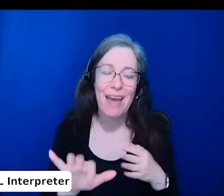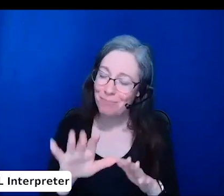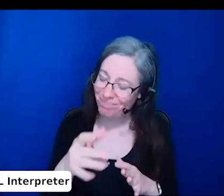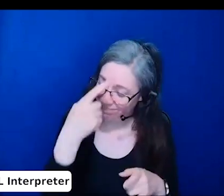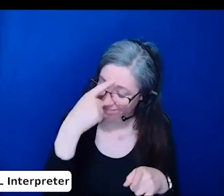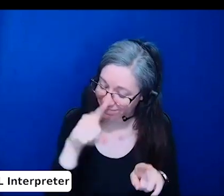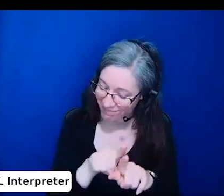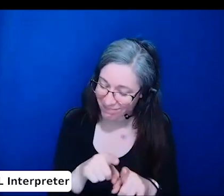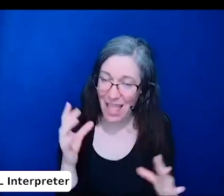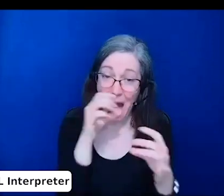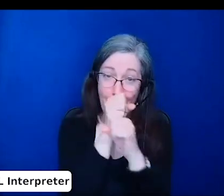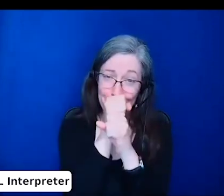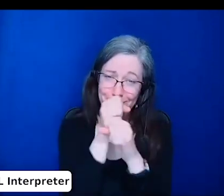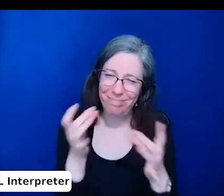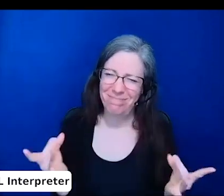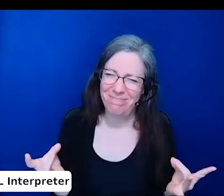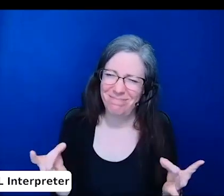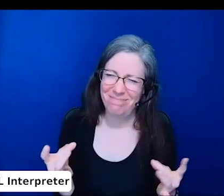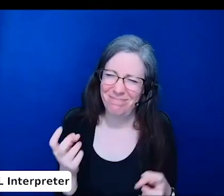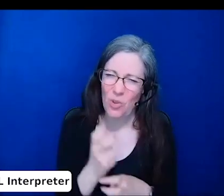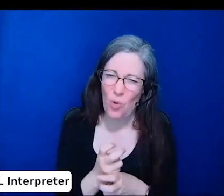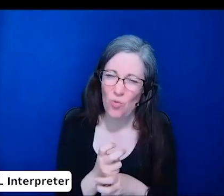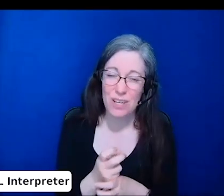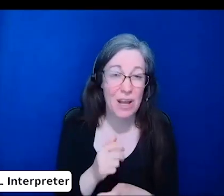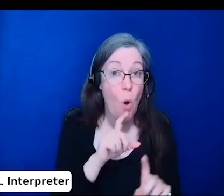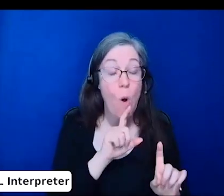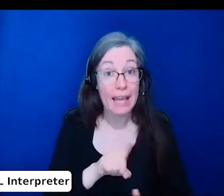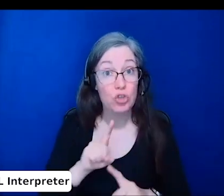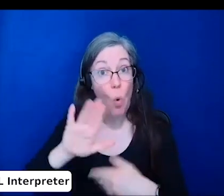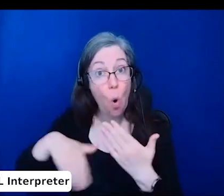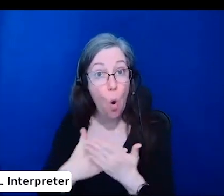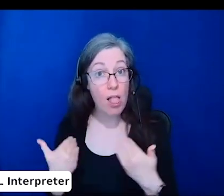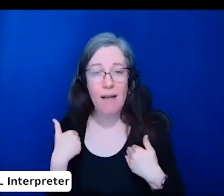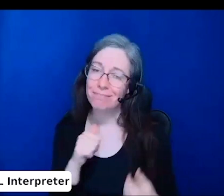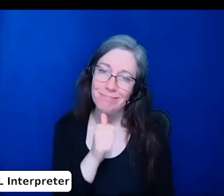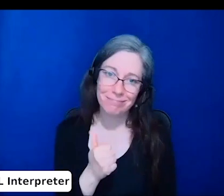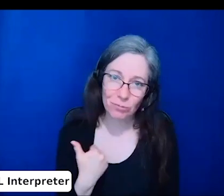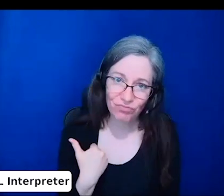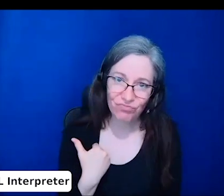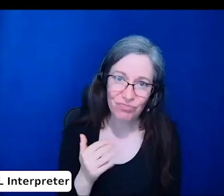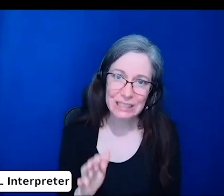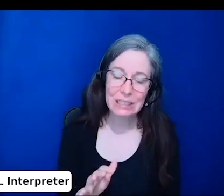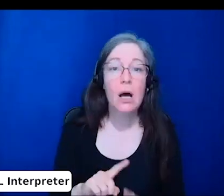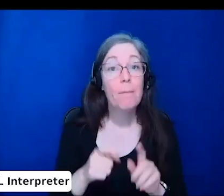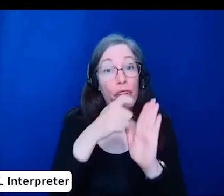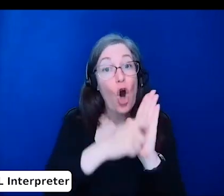all the answers necessarily, but this article is intended to spark those kinds of discussions.